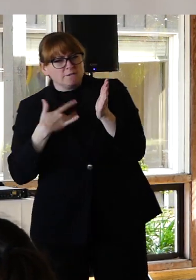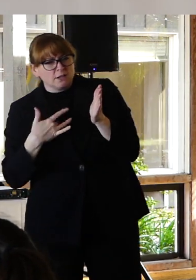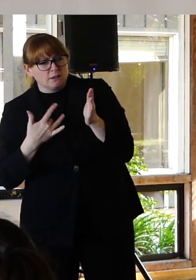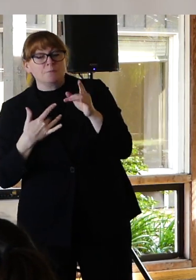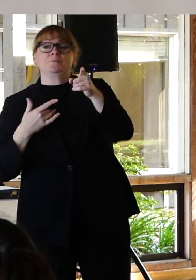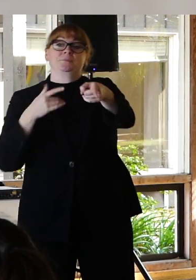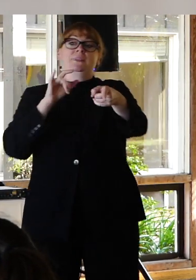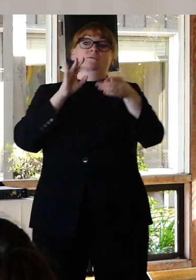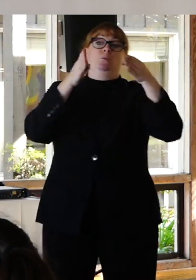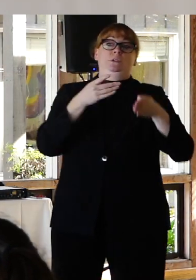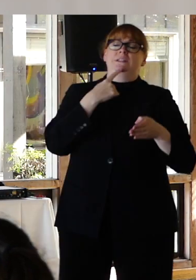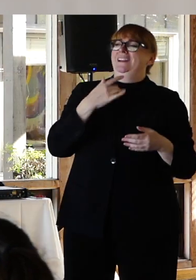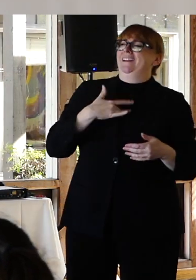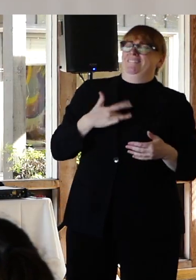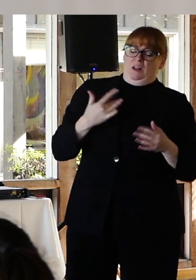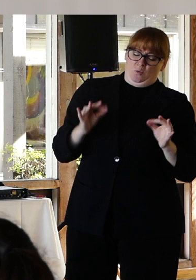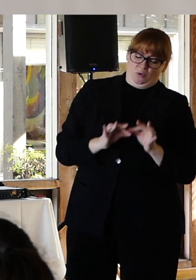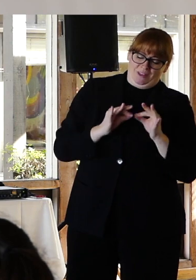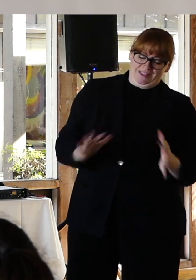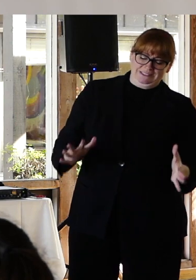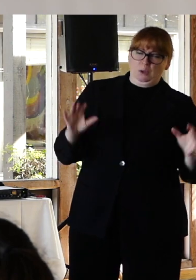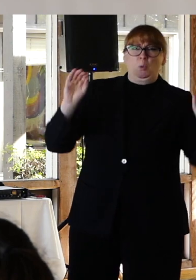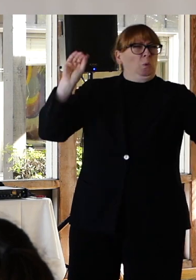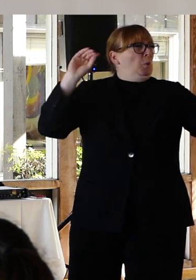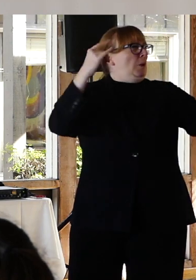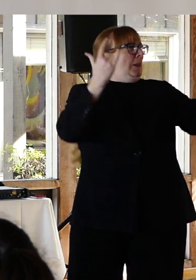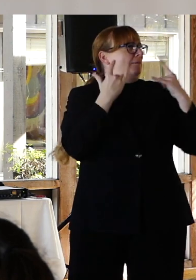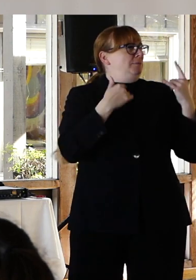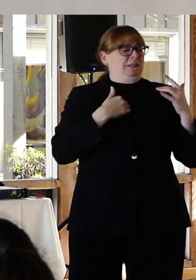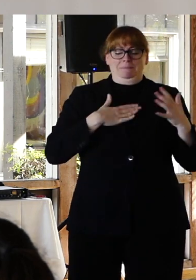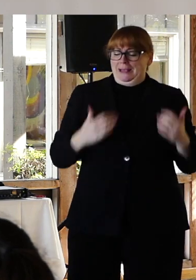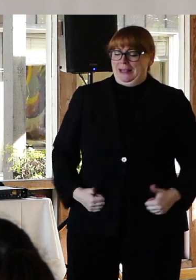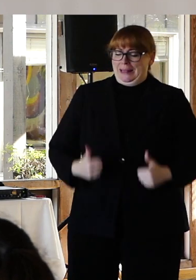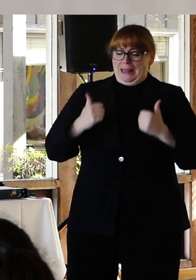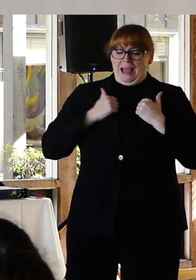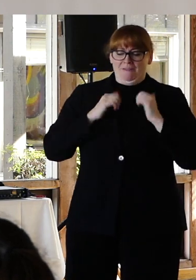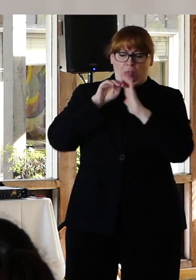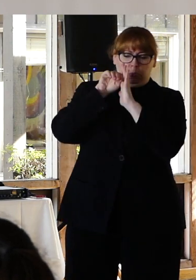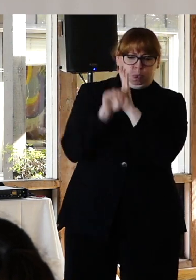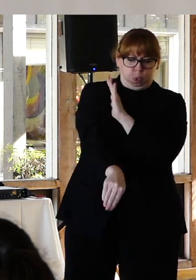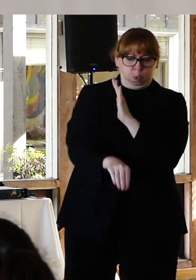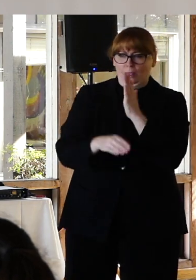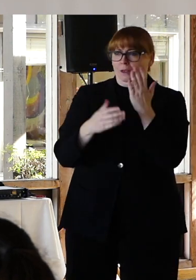No one loves me. My life will never get better can be responded to with.